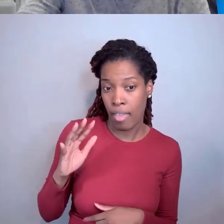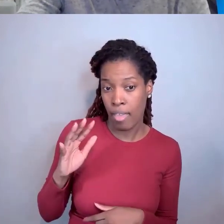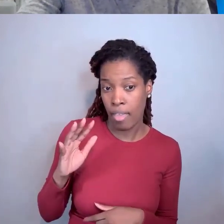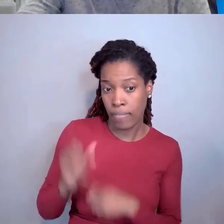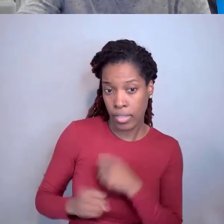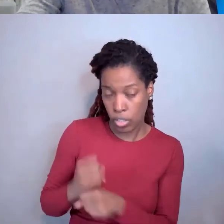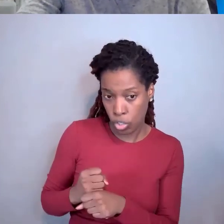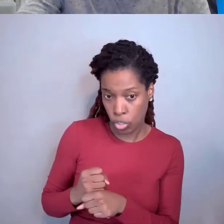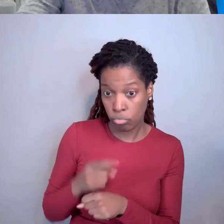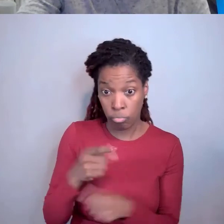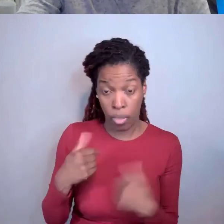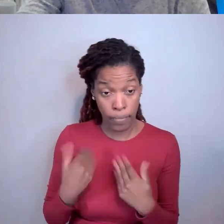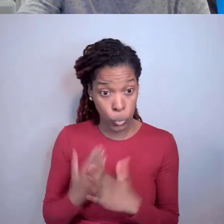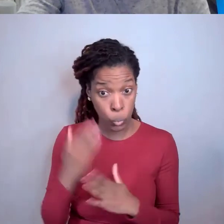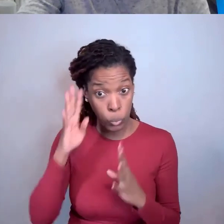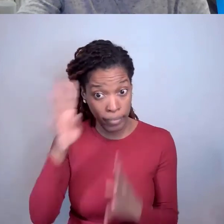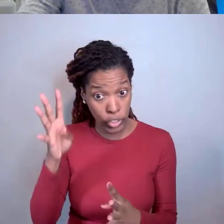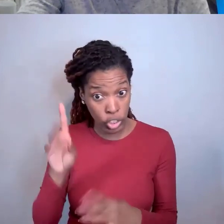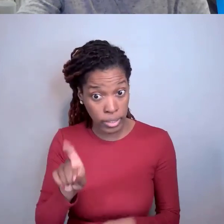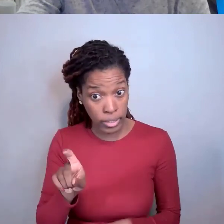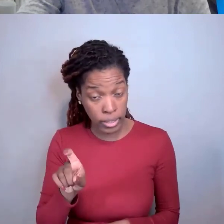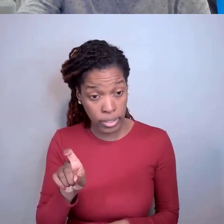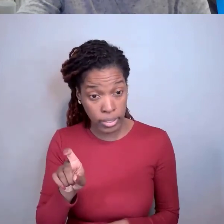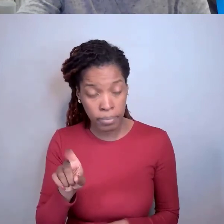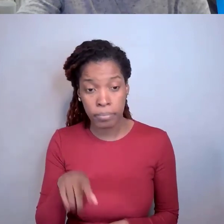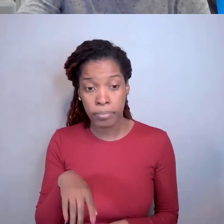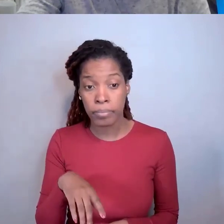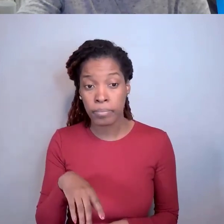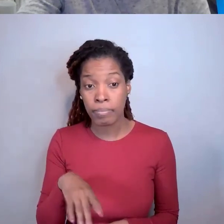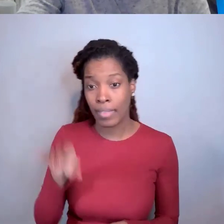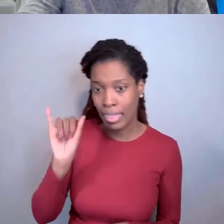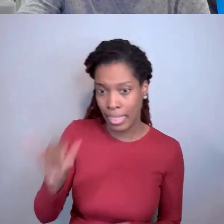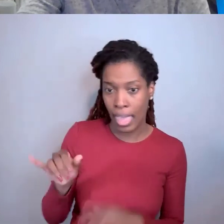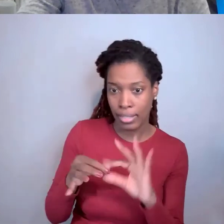and the final invention statement's going to wrap that up before you close it out.